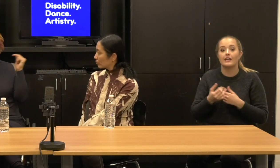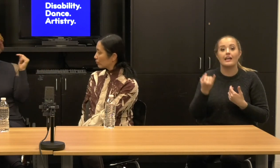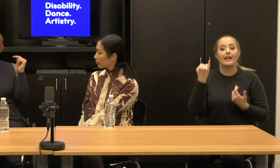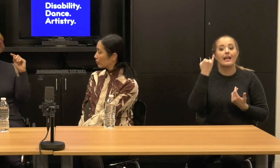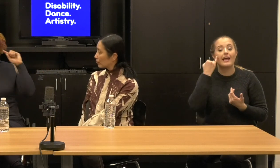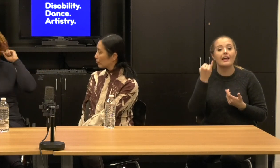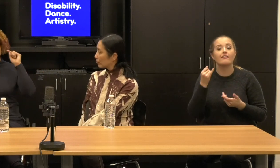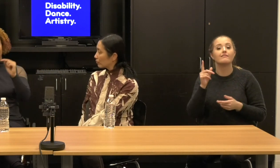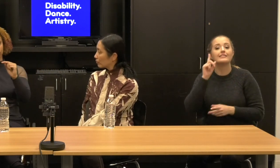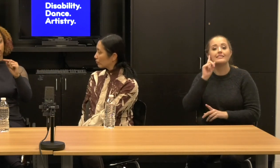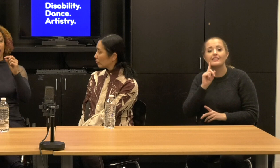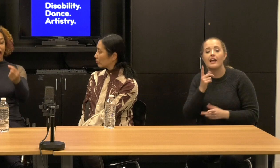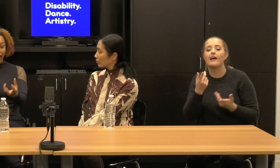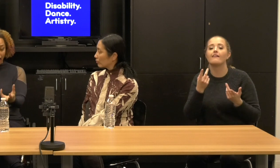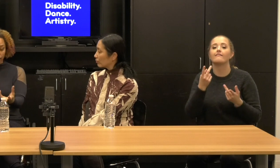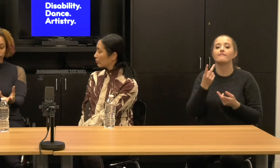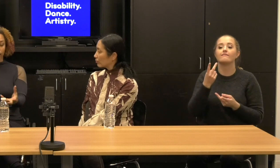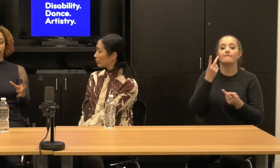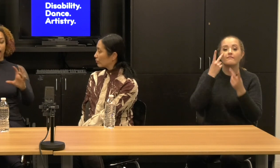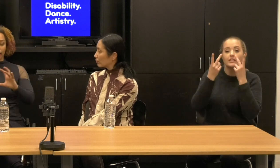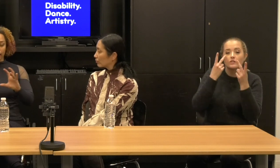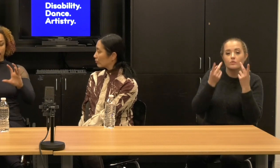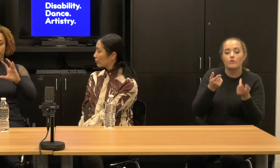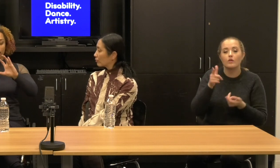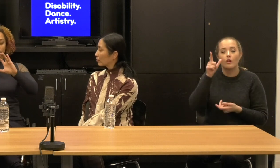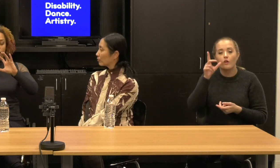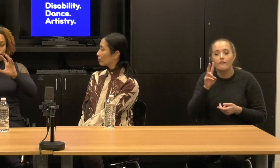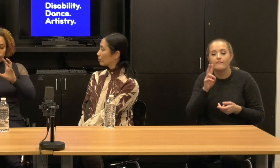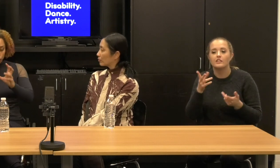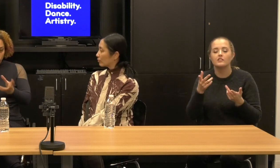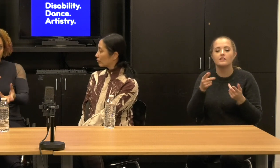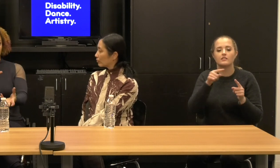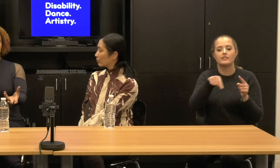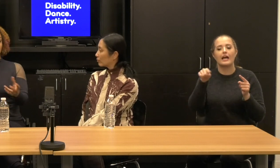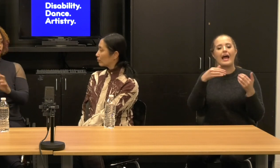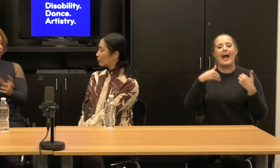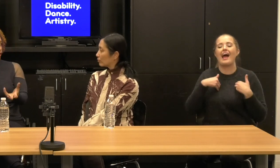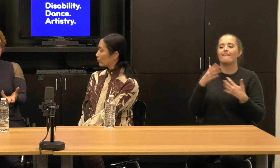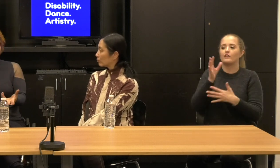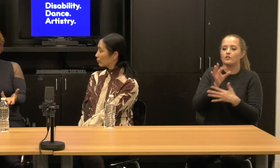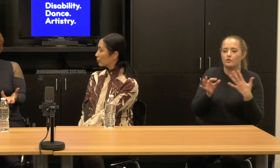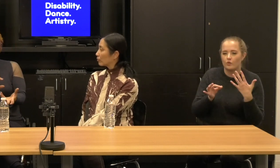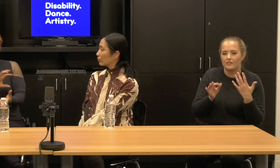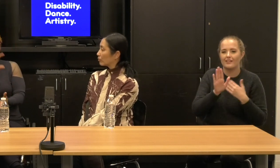impaired audience member also gets to have a choice a chosen experience.